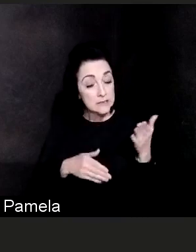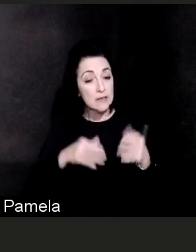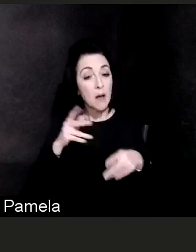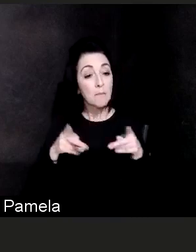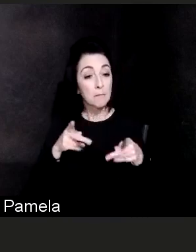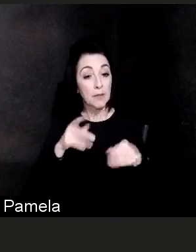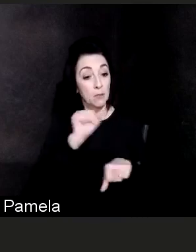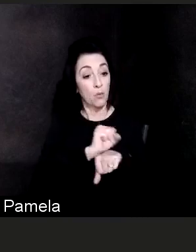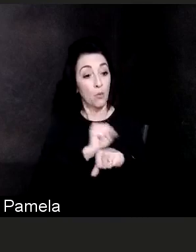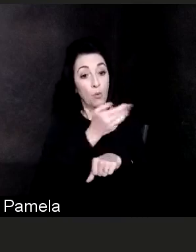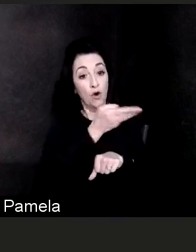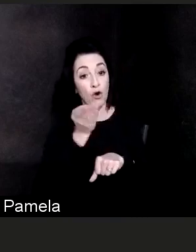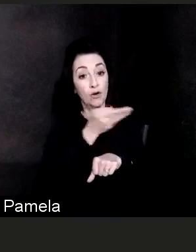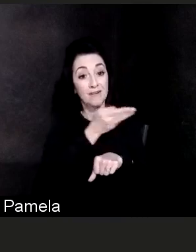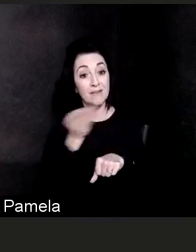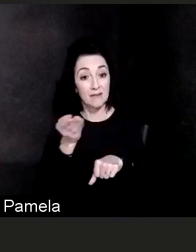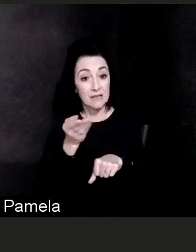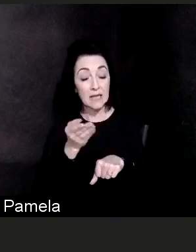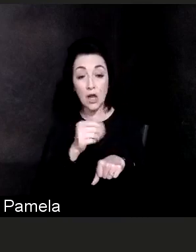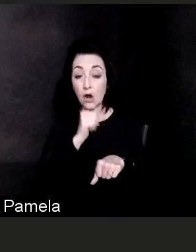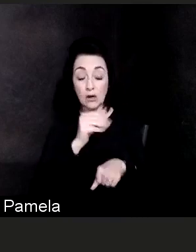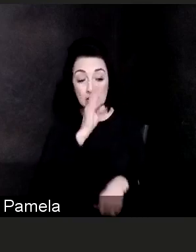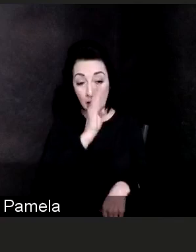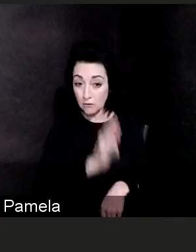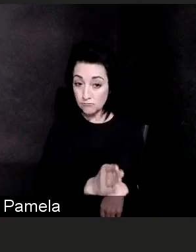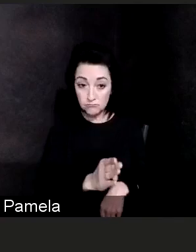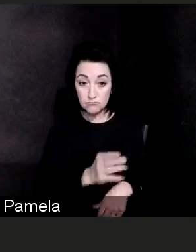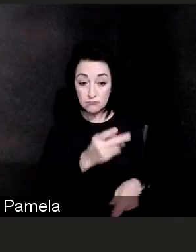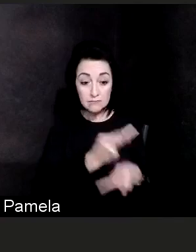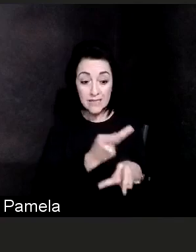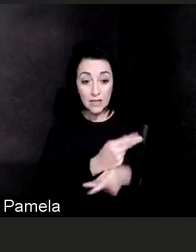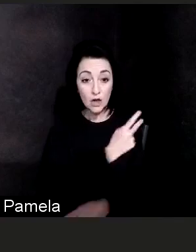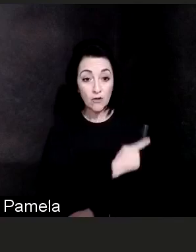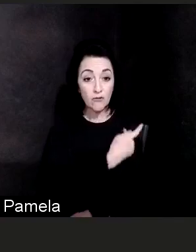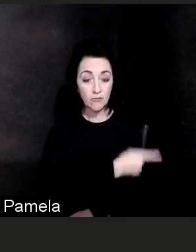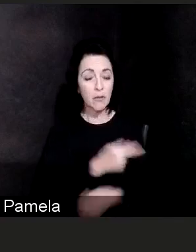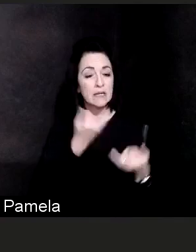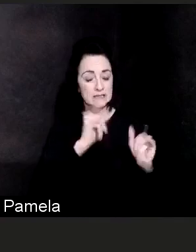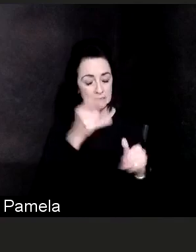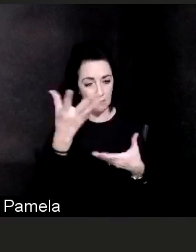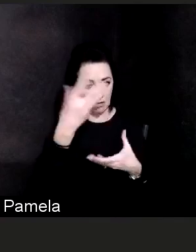So what we do know is that we have, as our agreement with the state of Delaware,